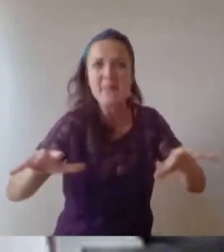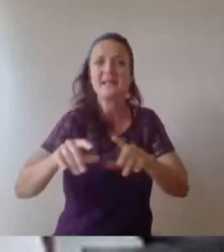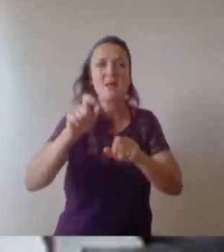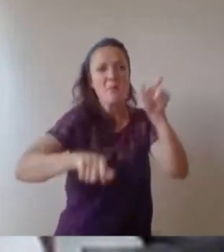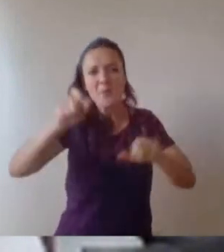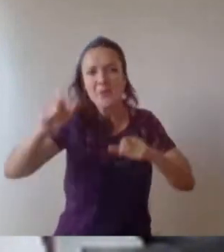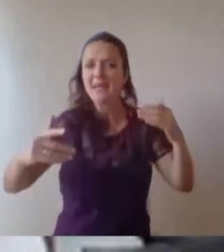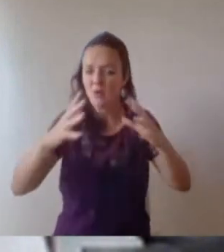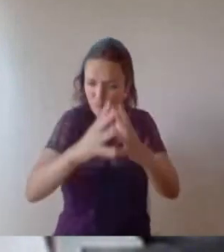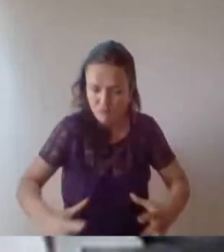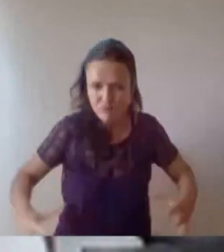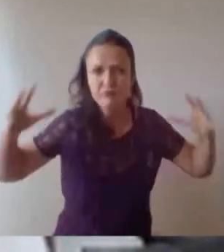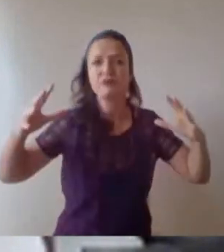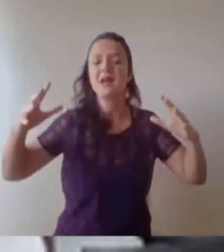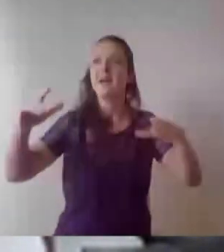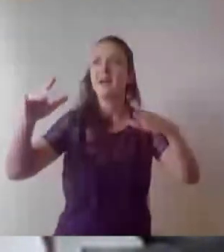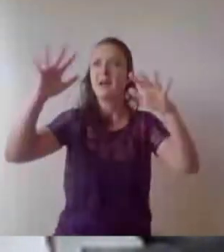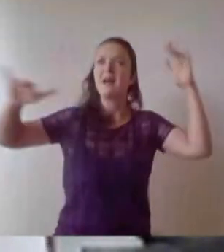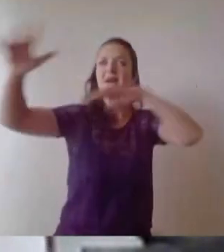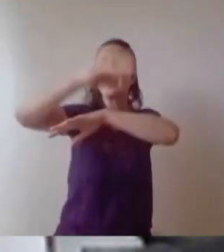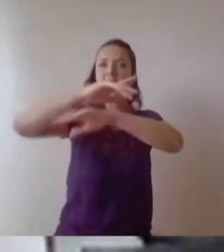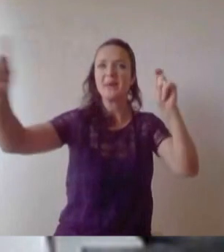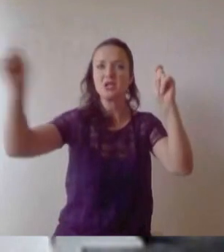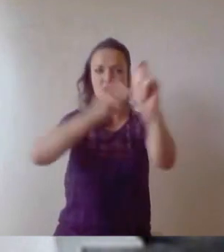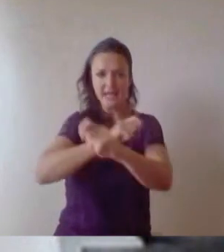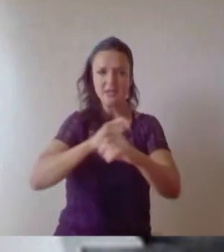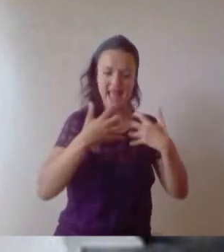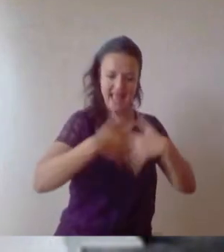An engineer is at the heart of the solutions to all of these problems.